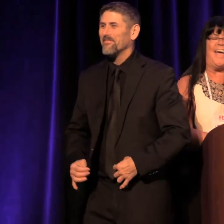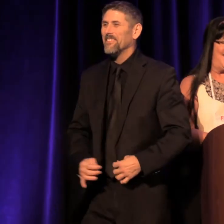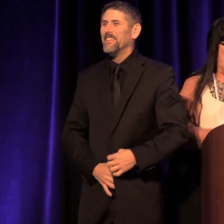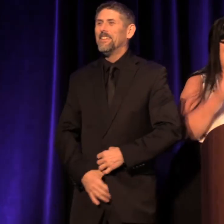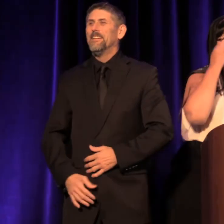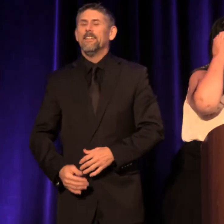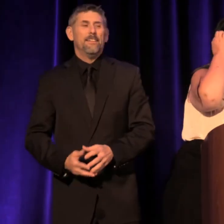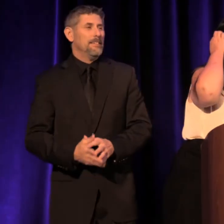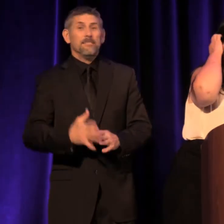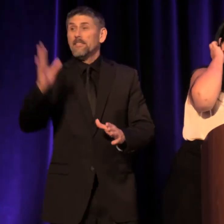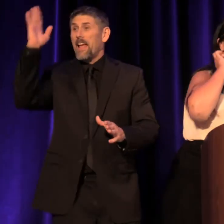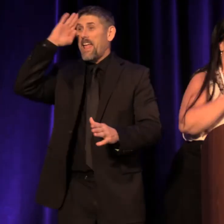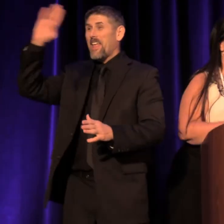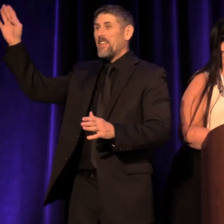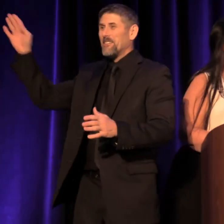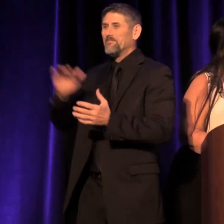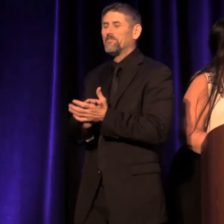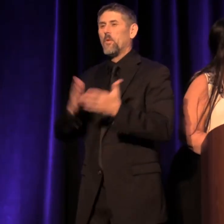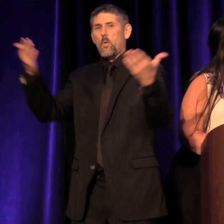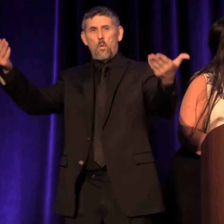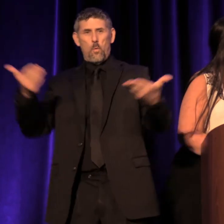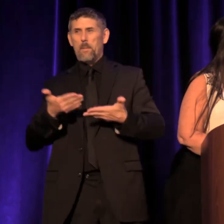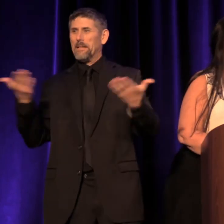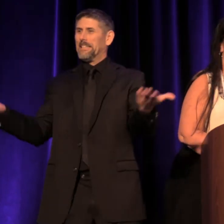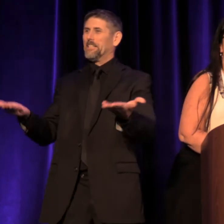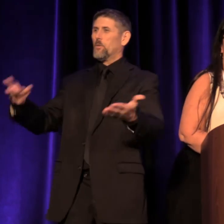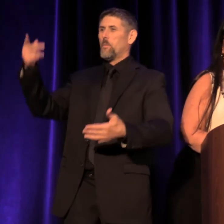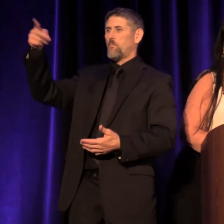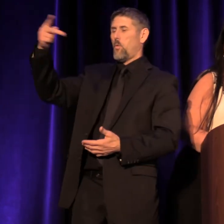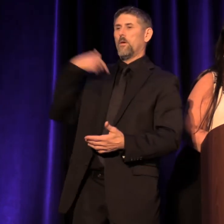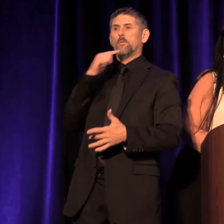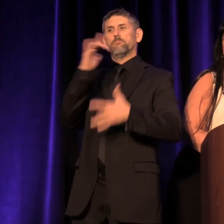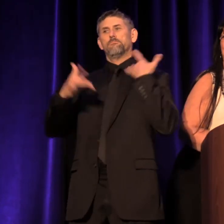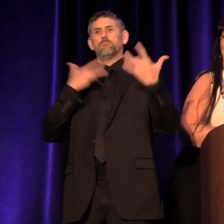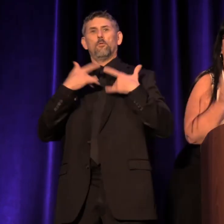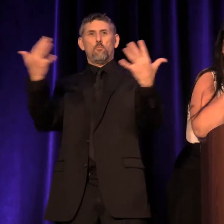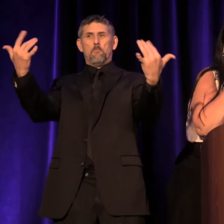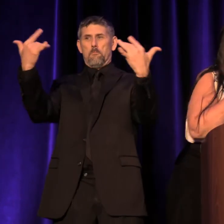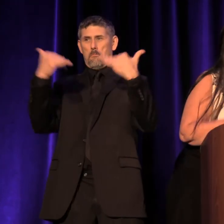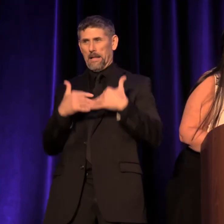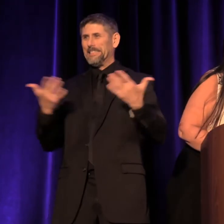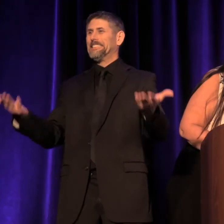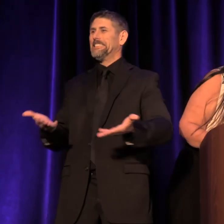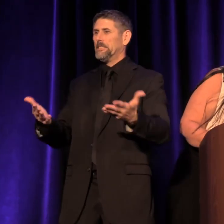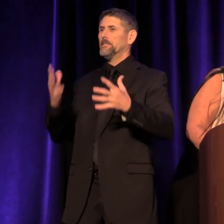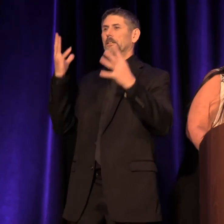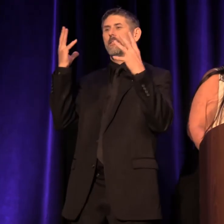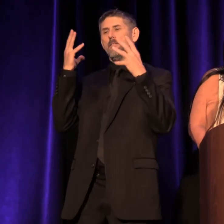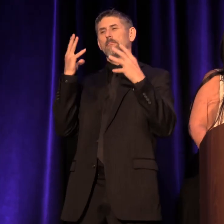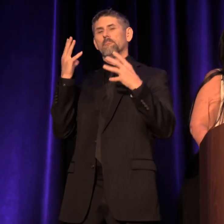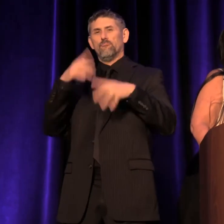Hi everybody, welcome to Portland. We're so excited you're here. You're beautiful.